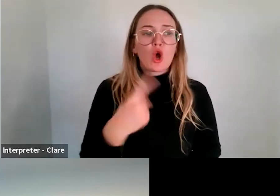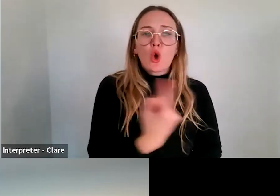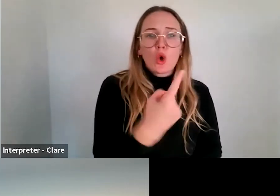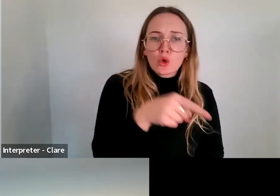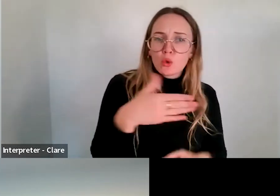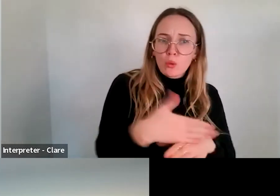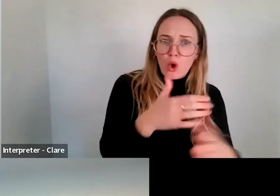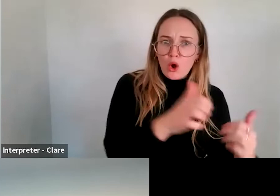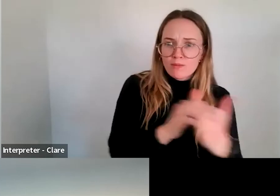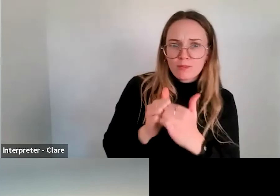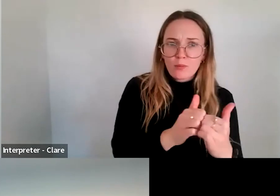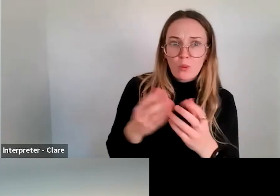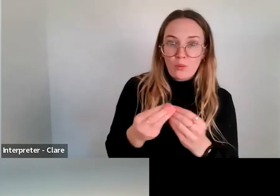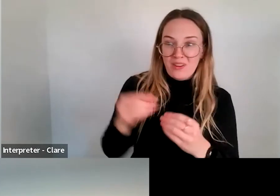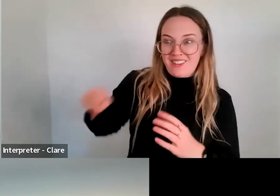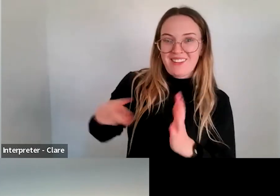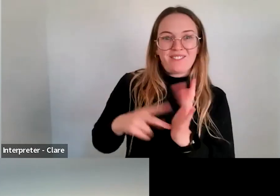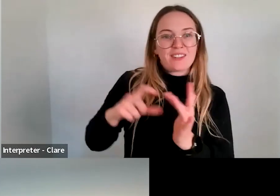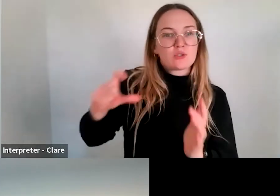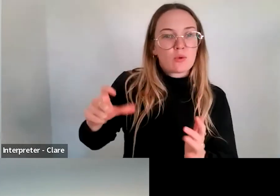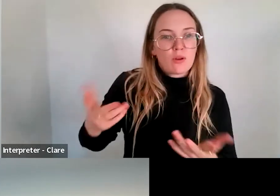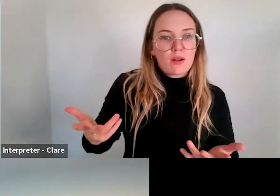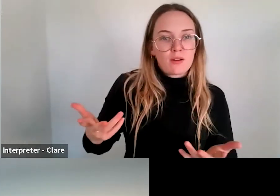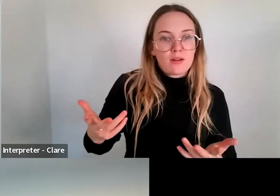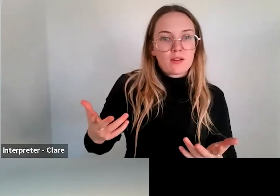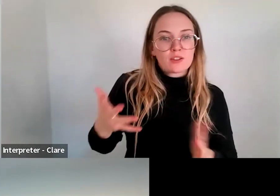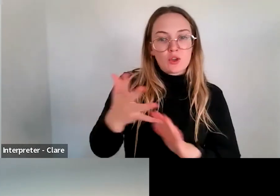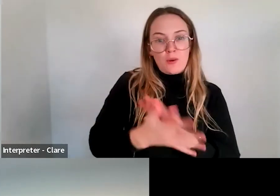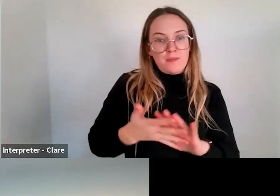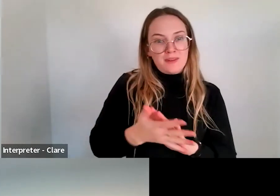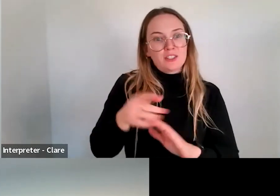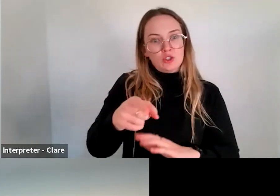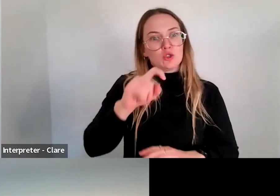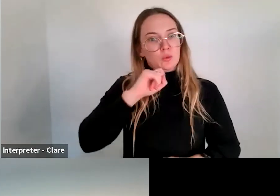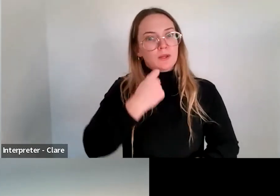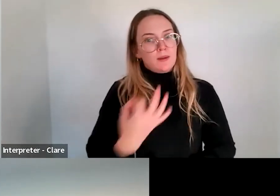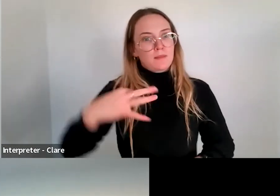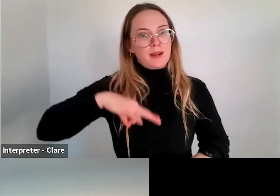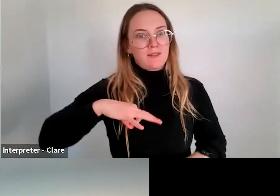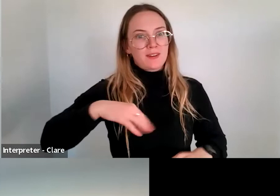Victoria that supports the case around how this activity will, know, have some